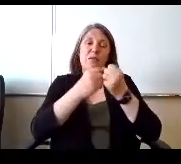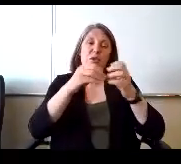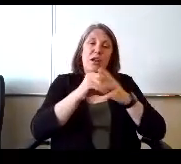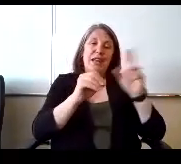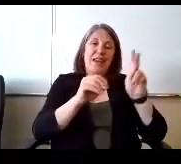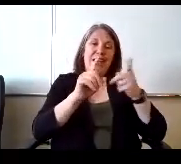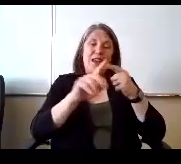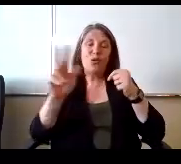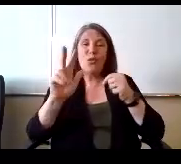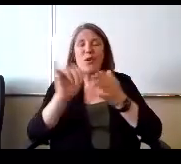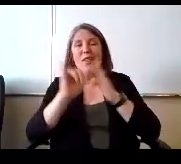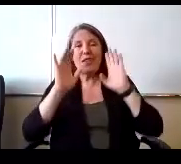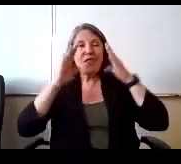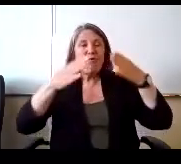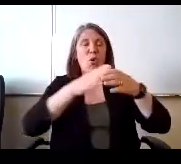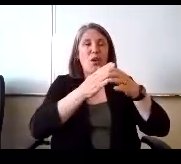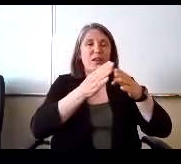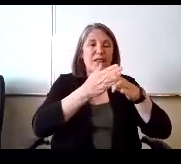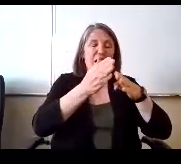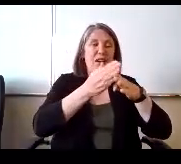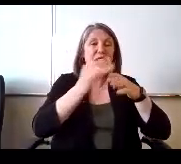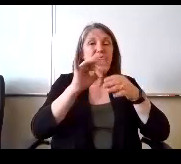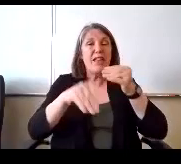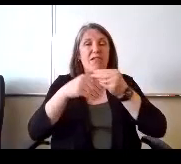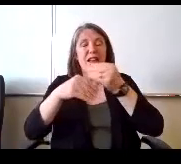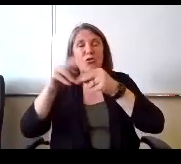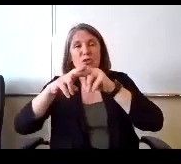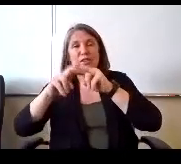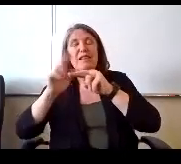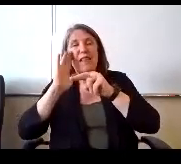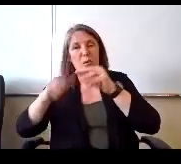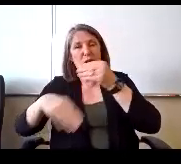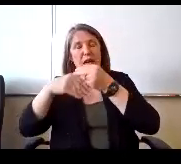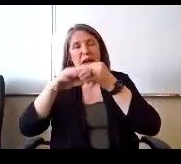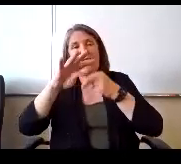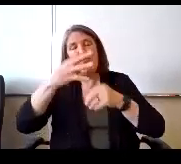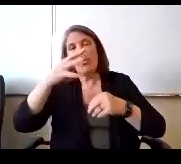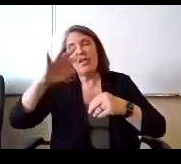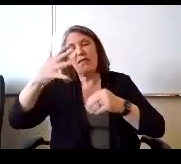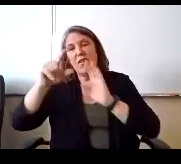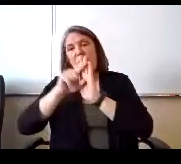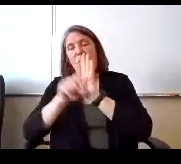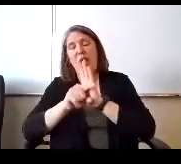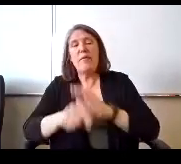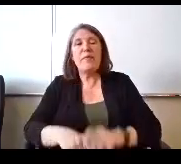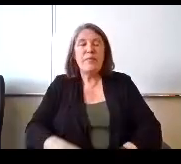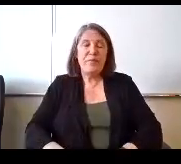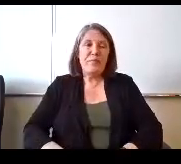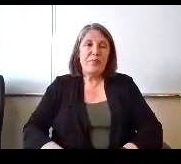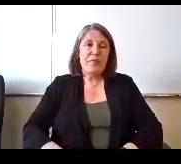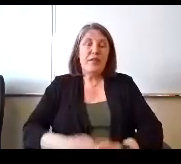If there are extra seats, they would do students for grades four and five. So that is summer reading clinic.